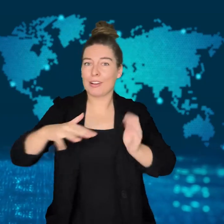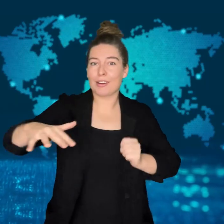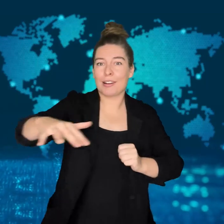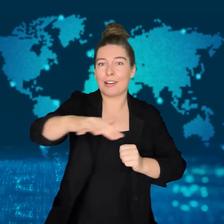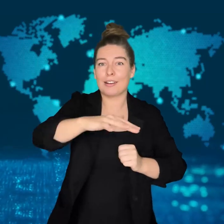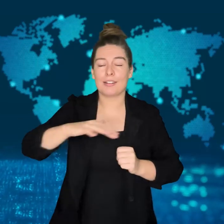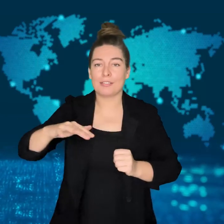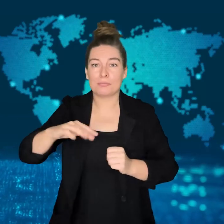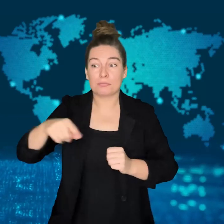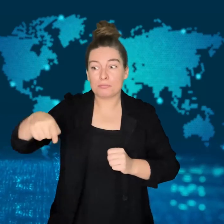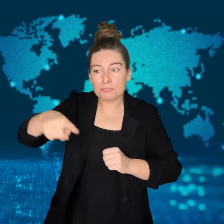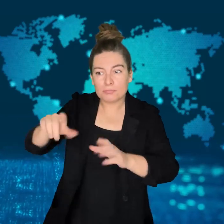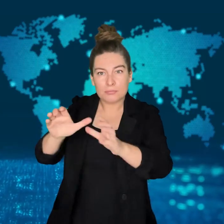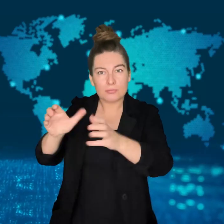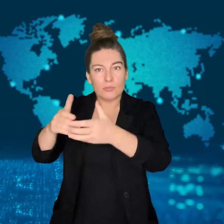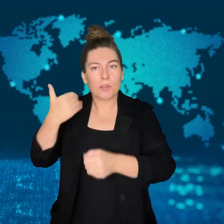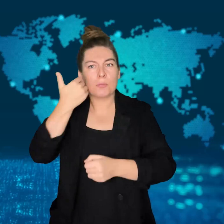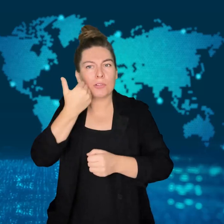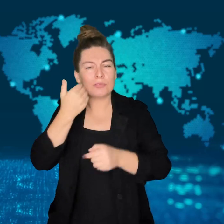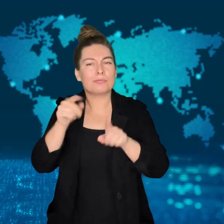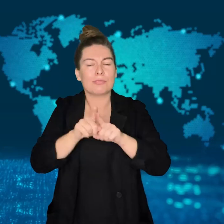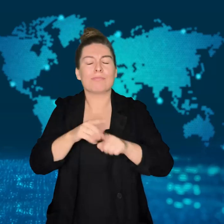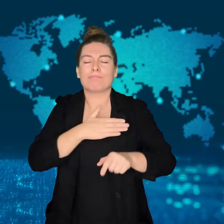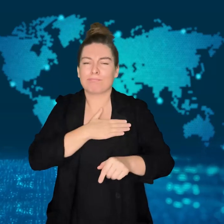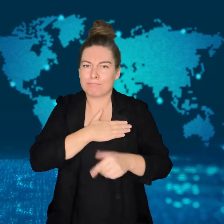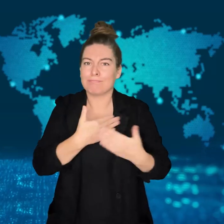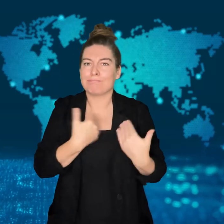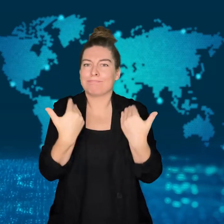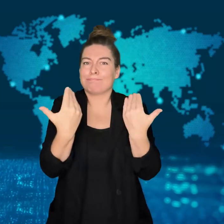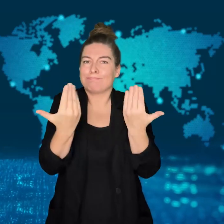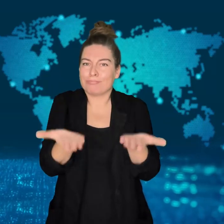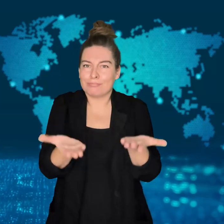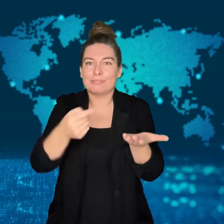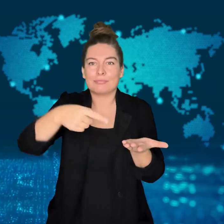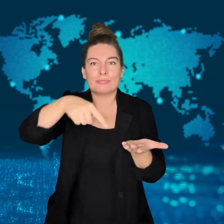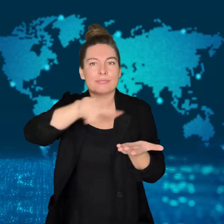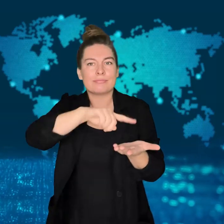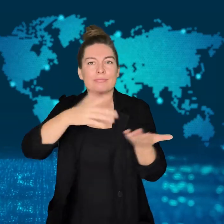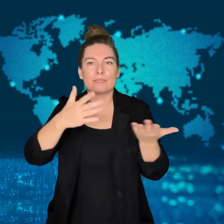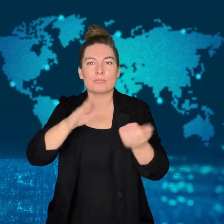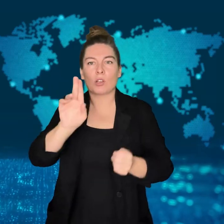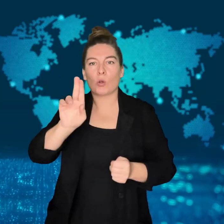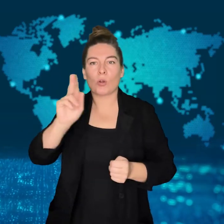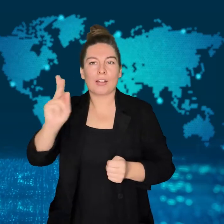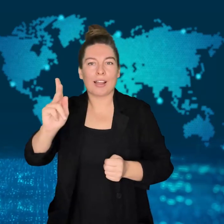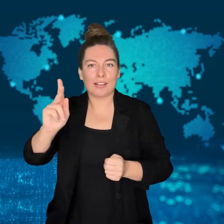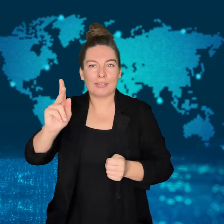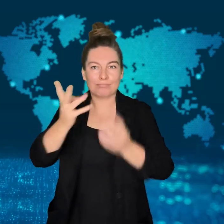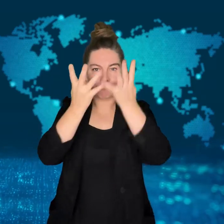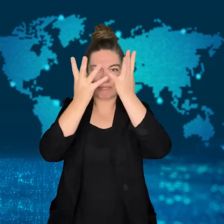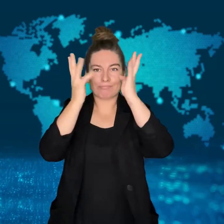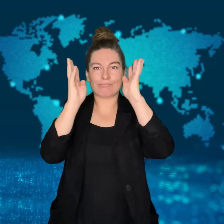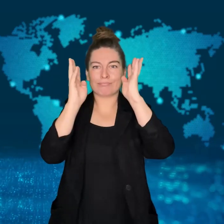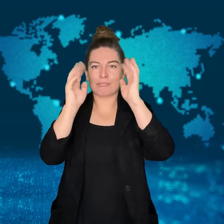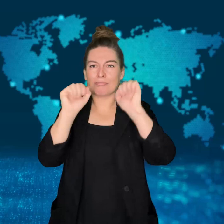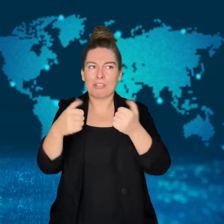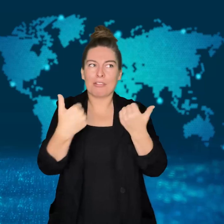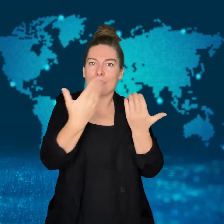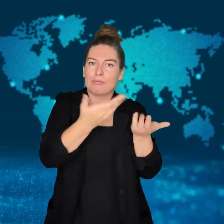and represent the needs of all New Zealanders.